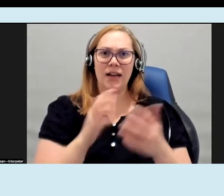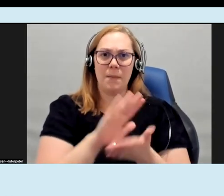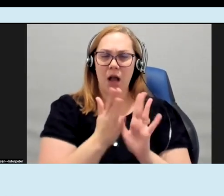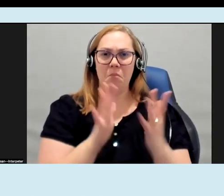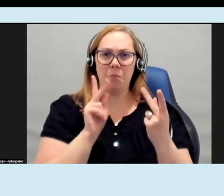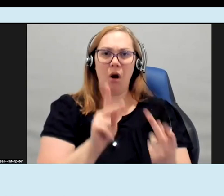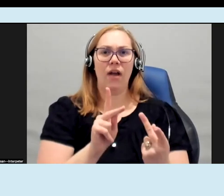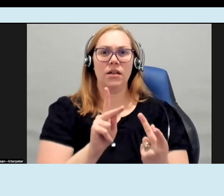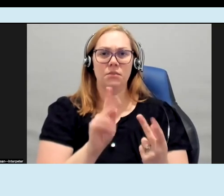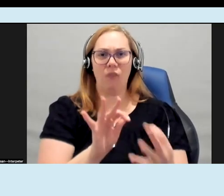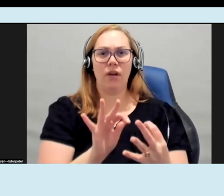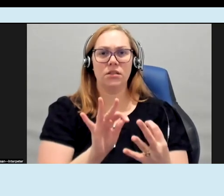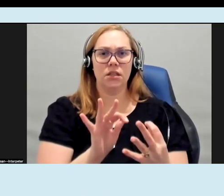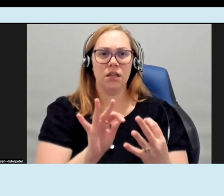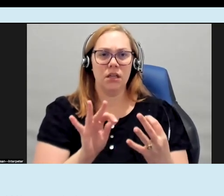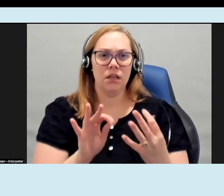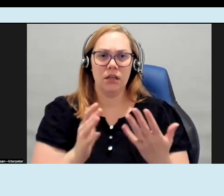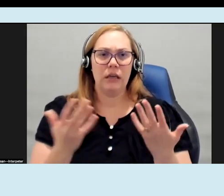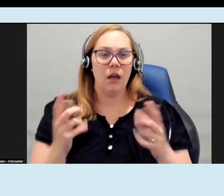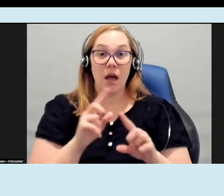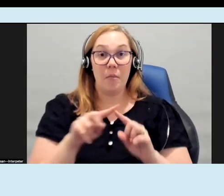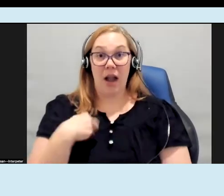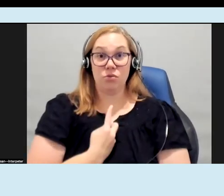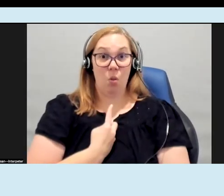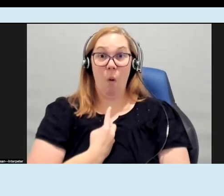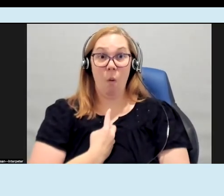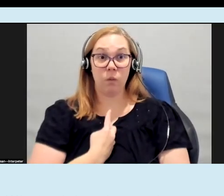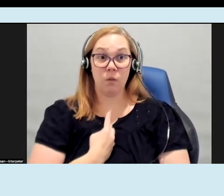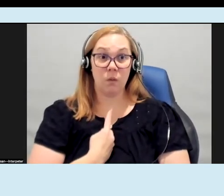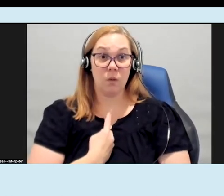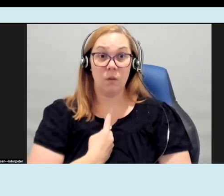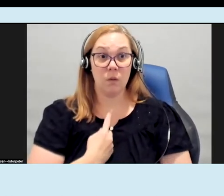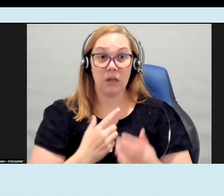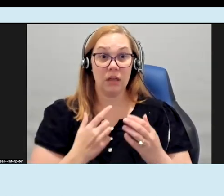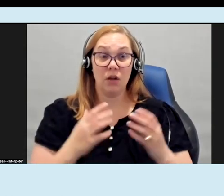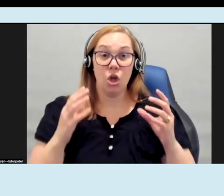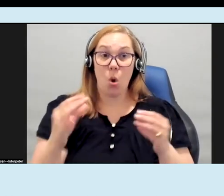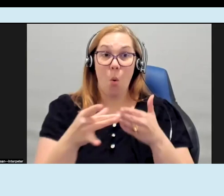and because I was doing it it just by myself without really having a lot of guidance I would